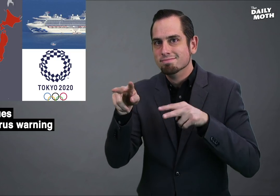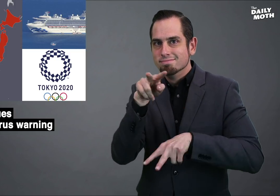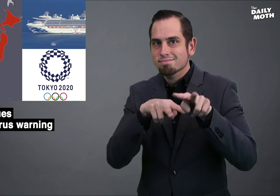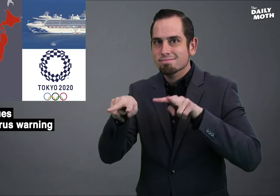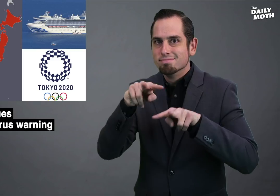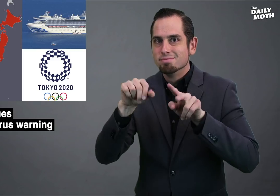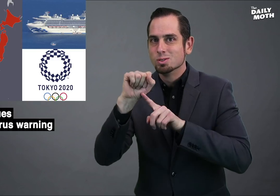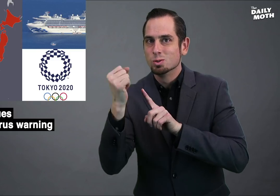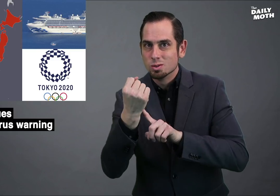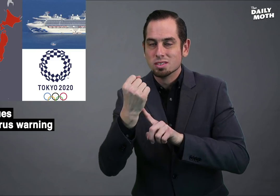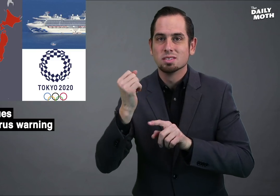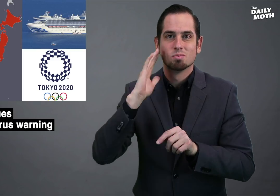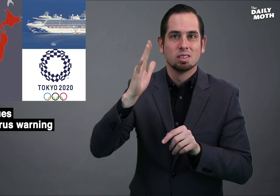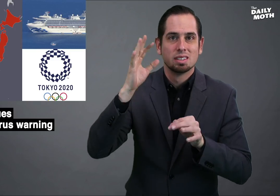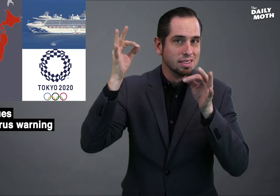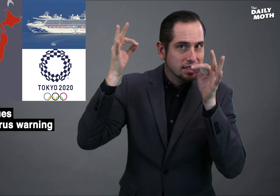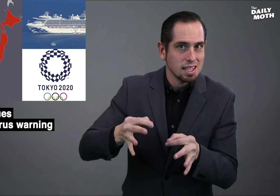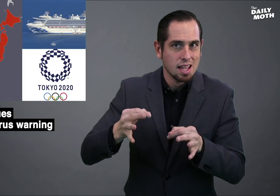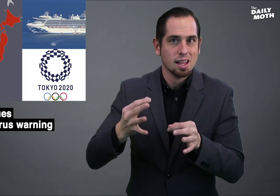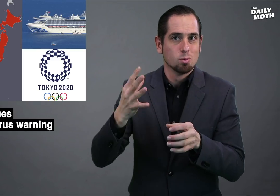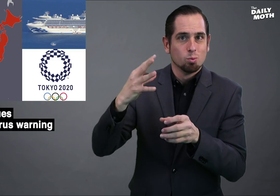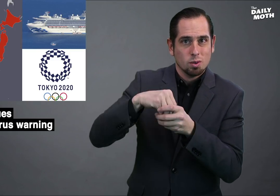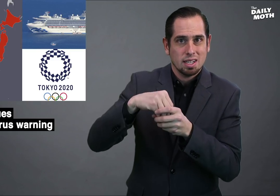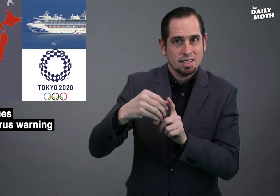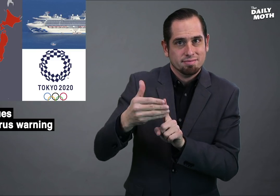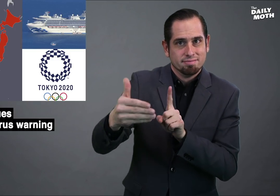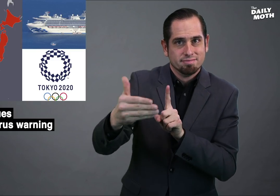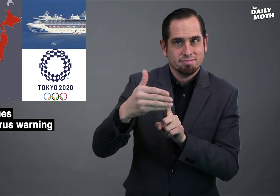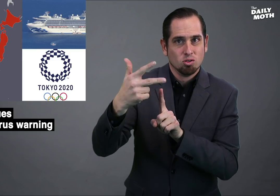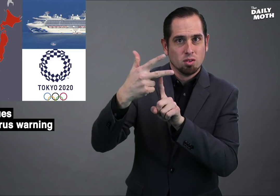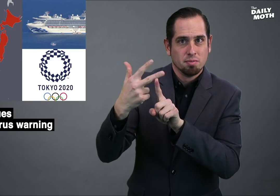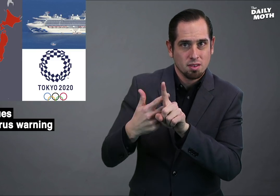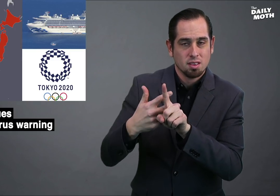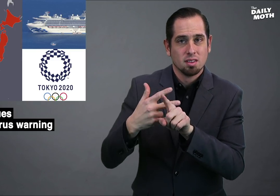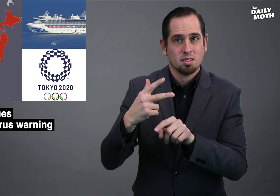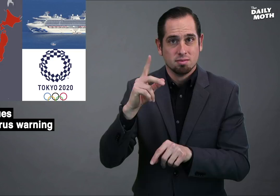monitor the situation and decide within the next three months on